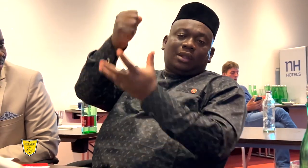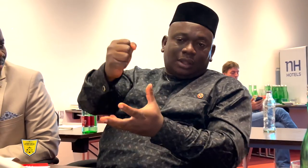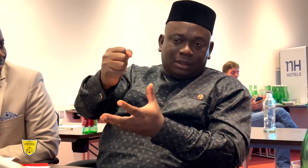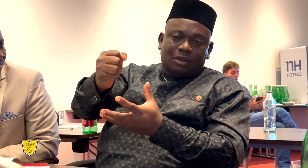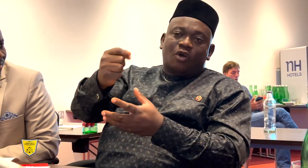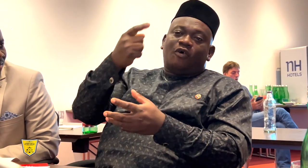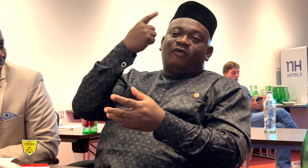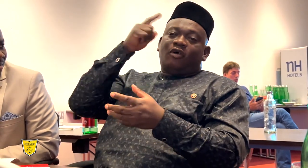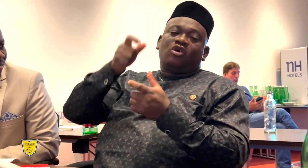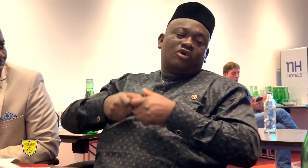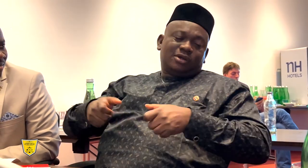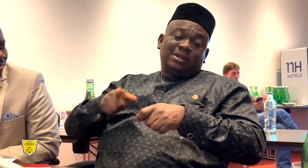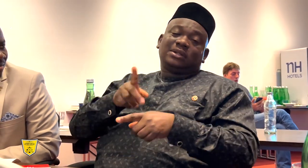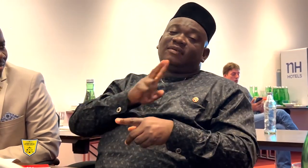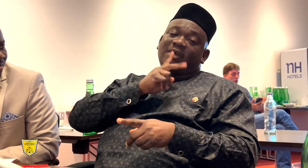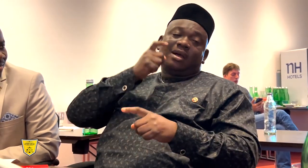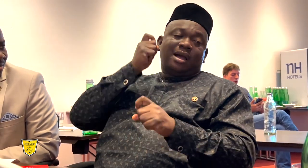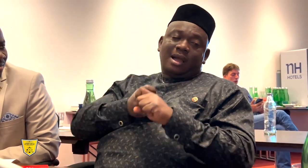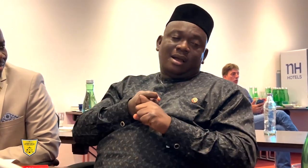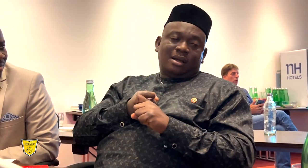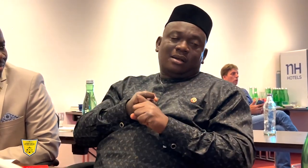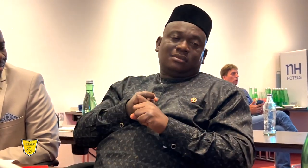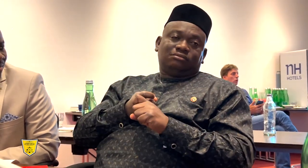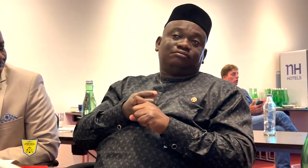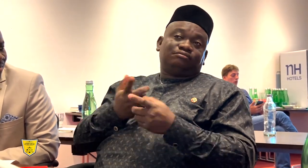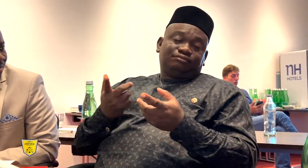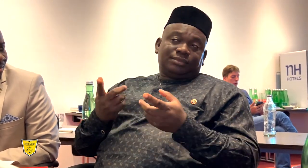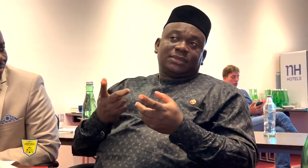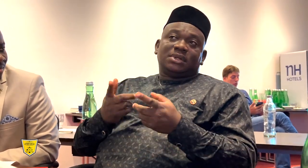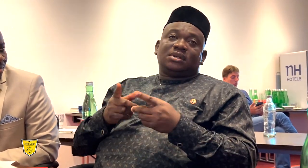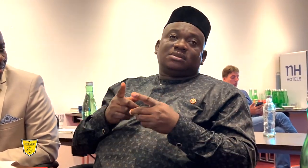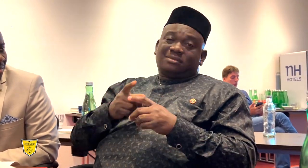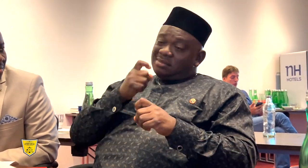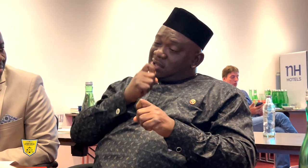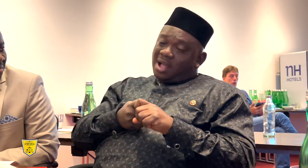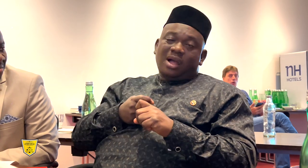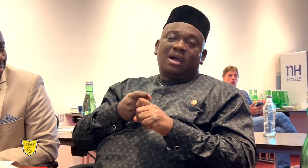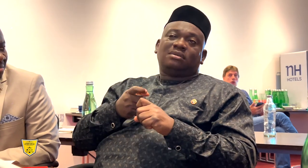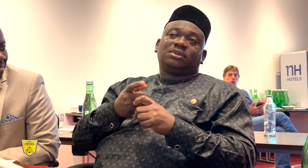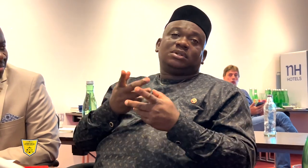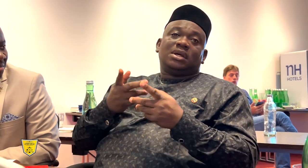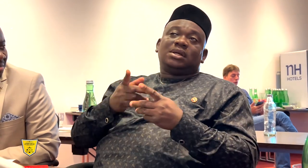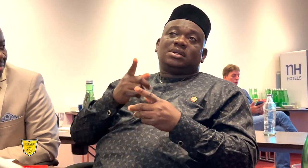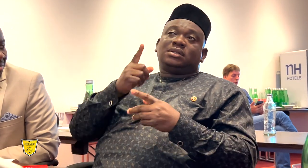and I do not think this is a good idea.